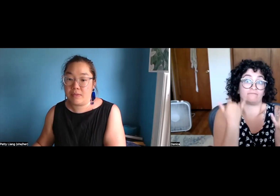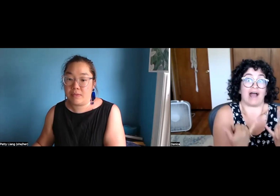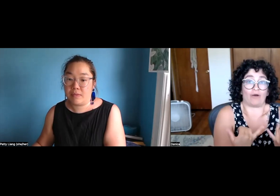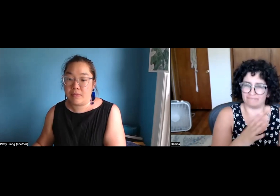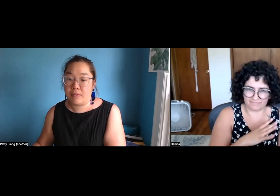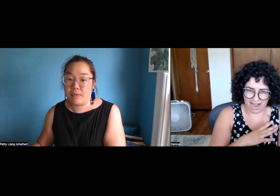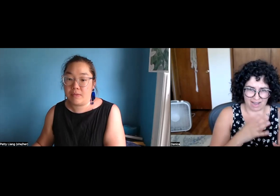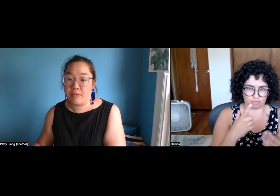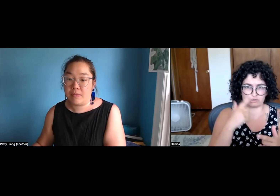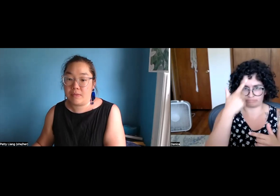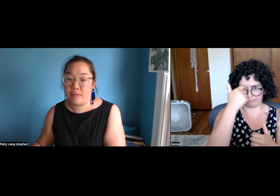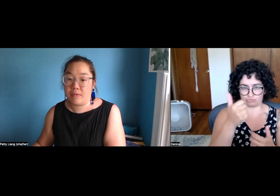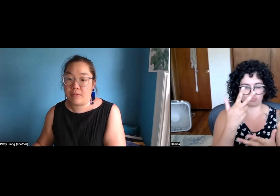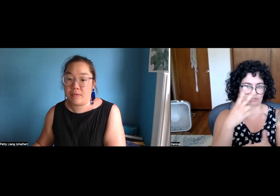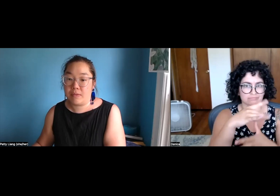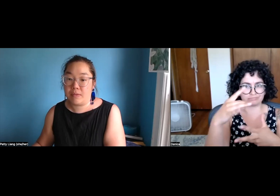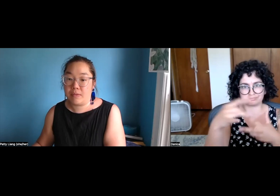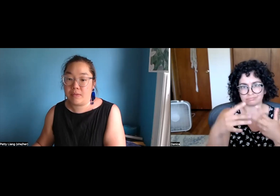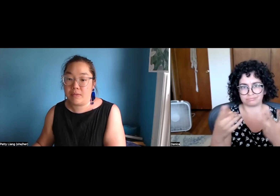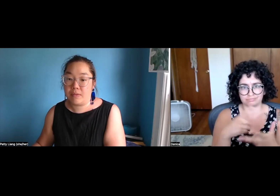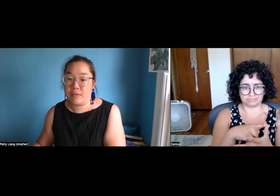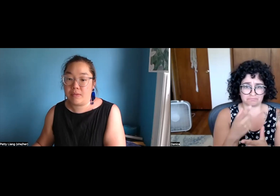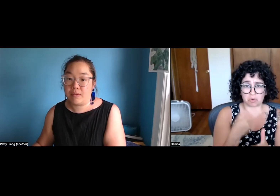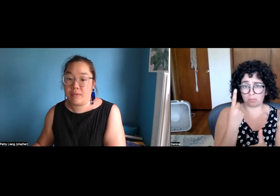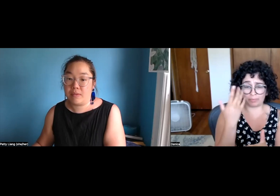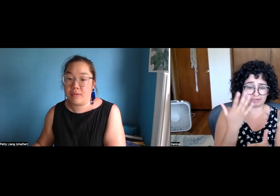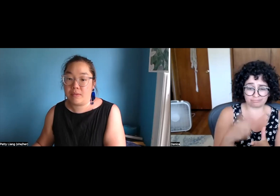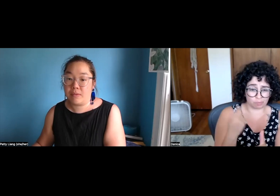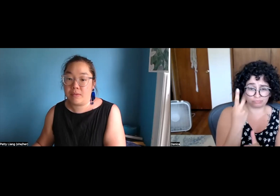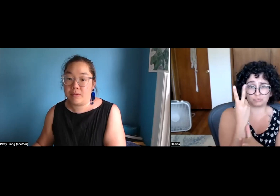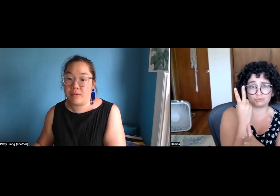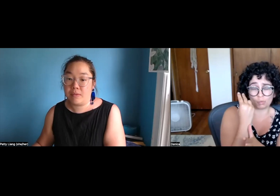be a piece that you created in the past, or it could be a current work. It's your choice